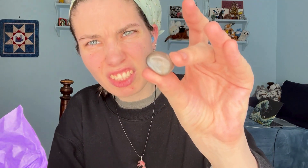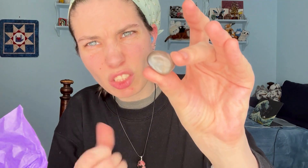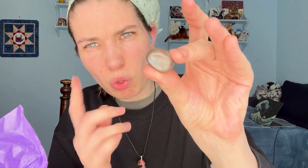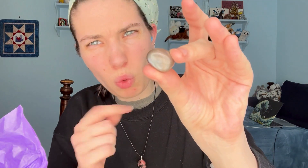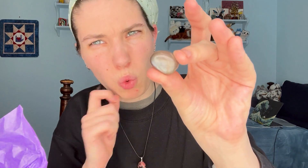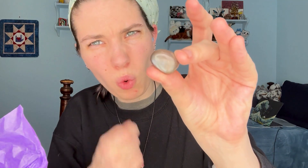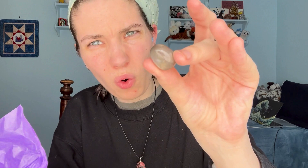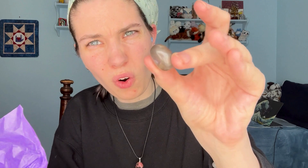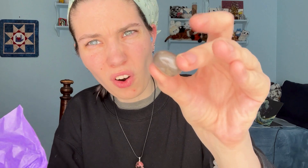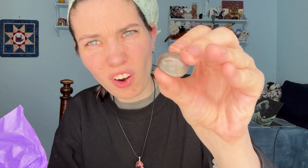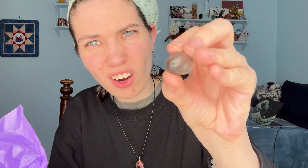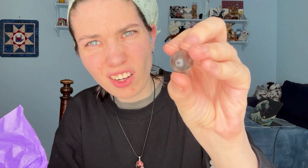That looks cool!